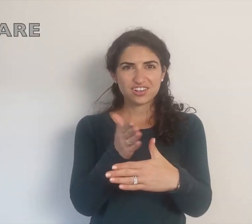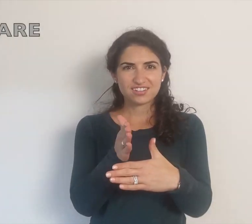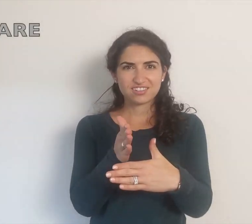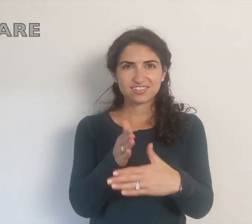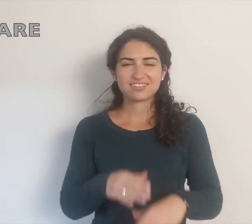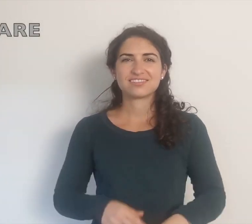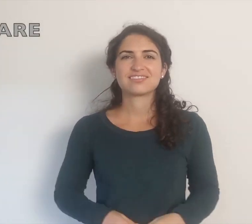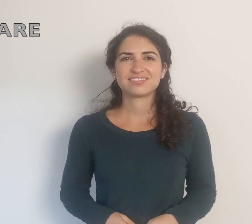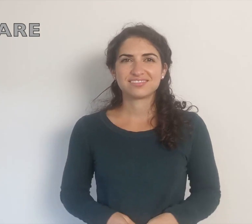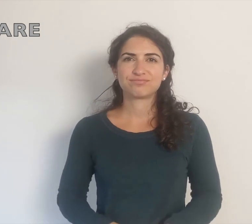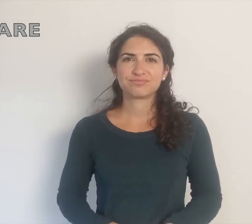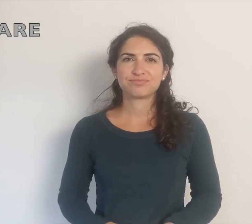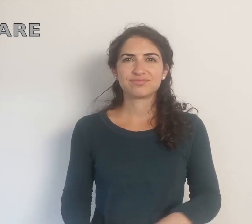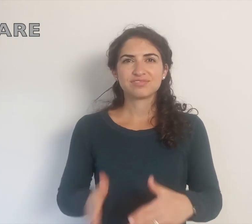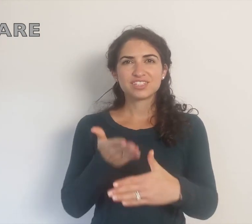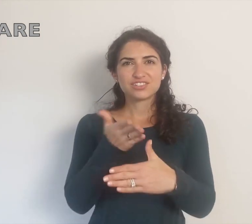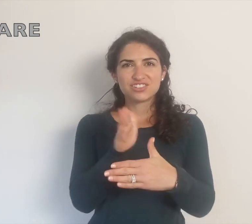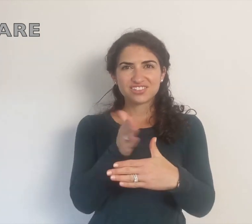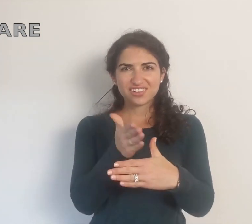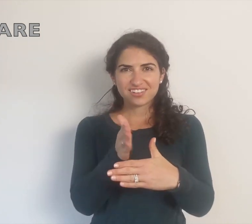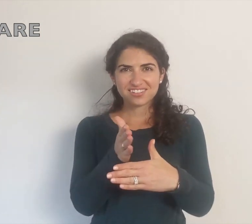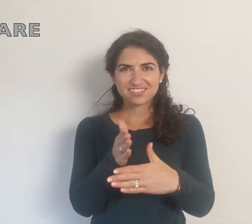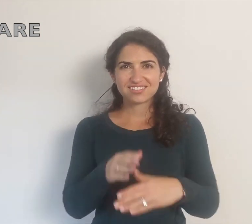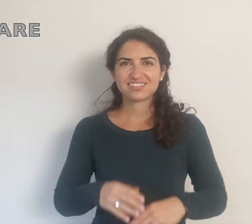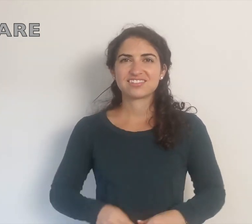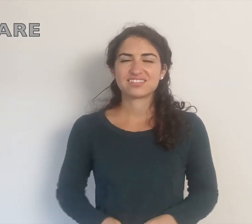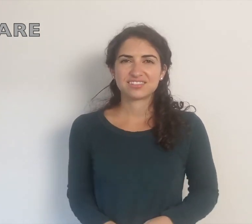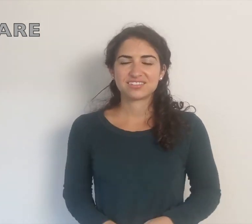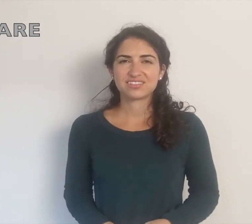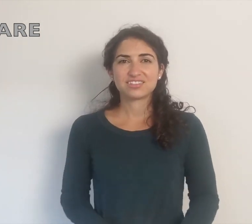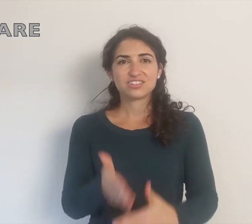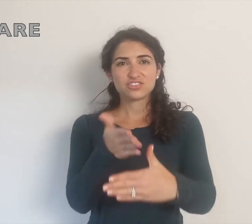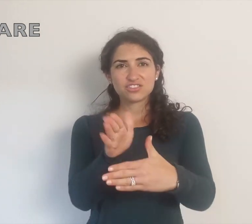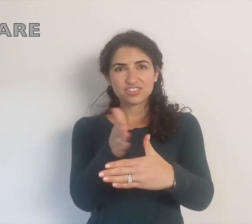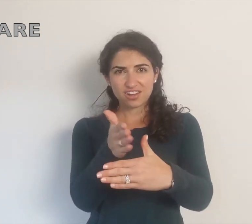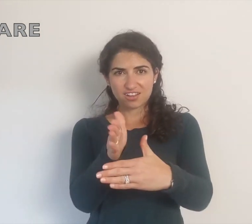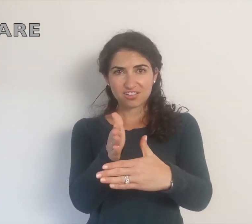SHARE, SHARE